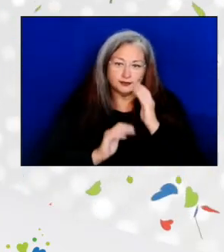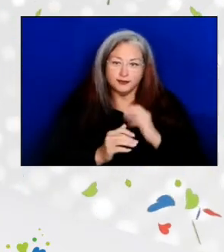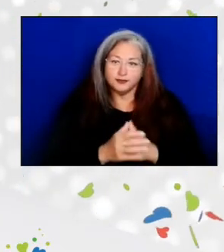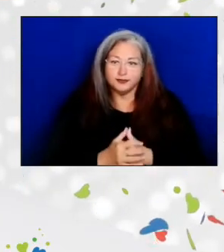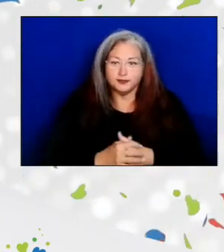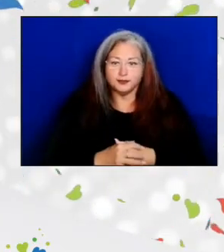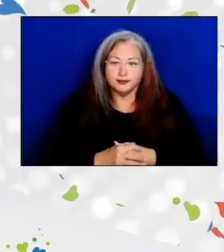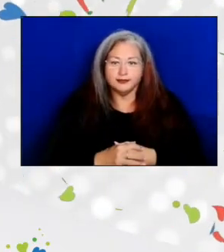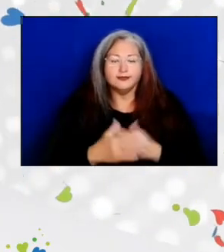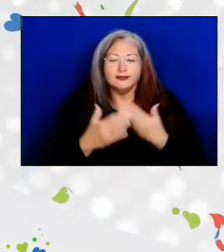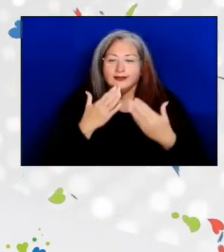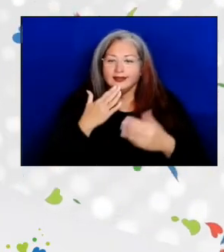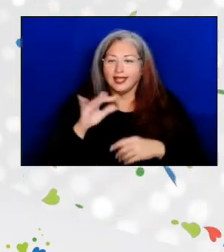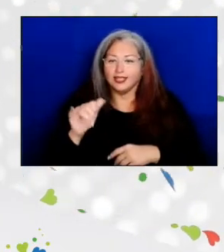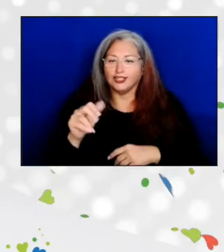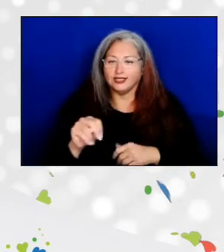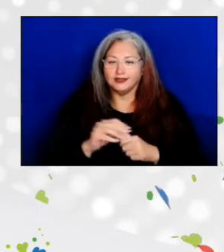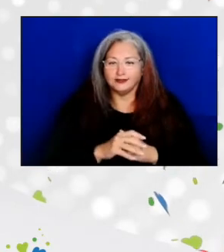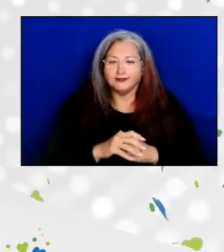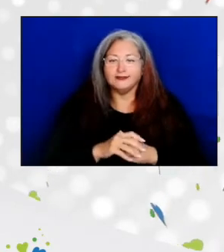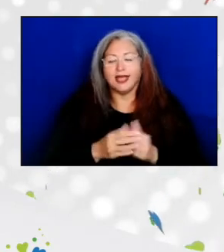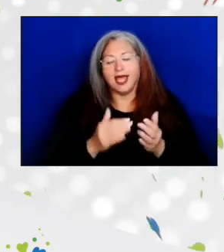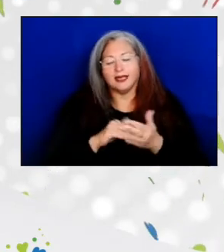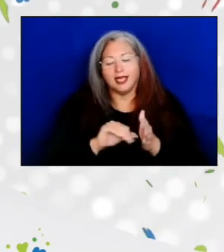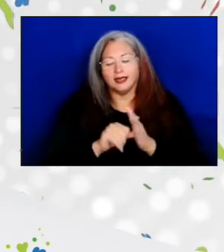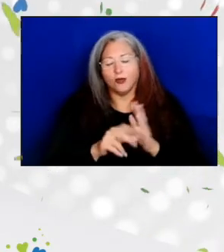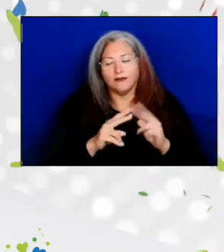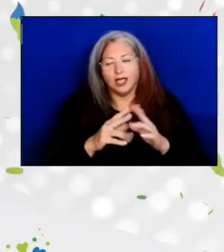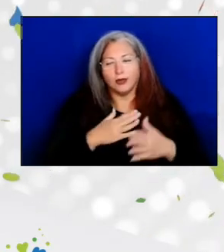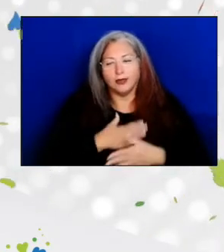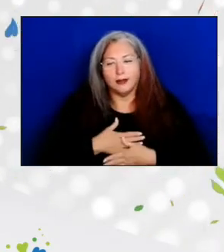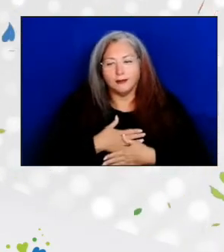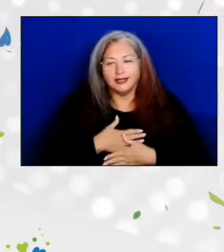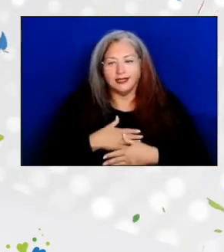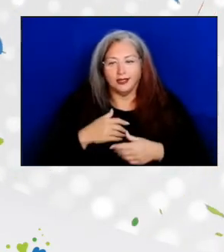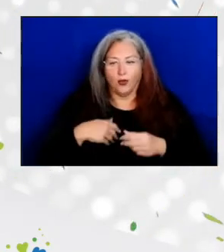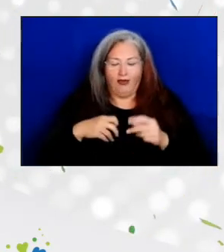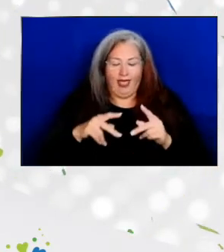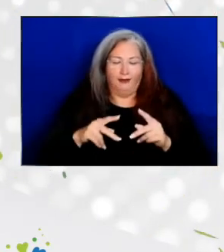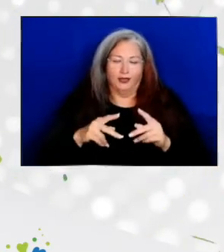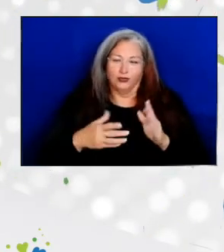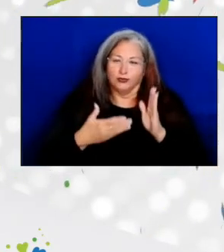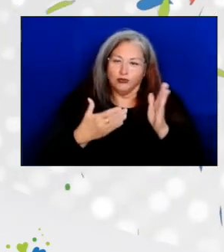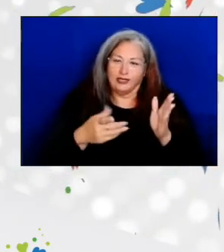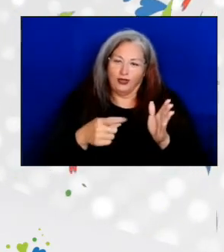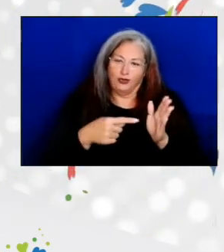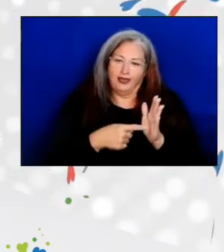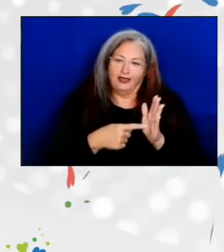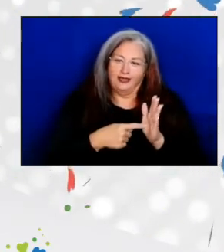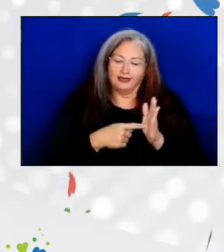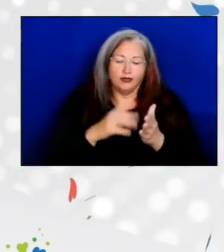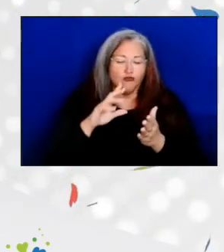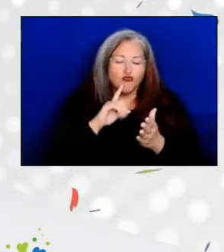Thank you, Jean. Again, we're so pleased to have the opportunity to present you with this well-deserved award.